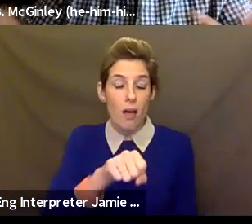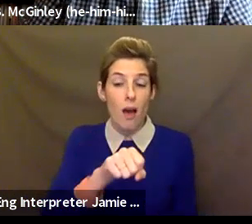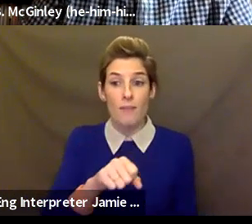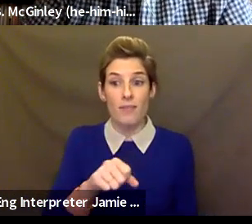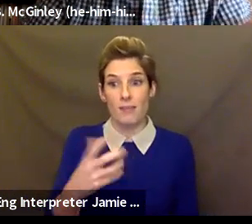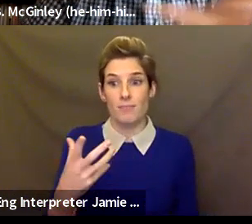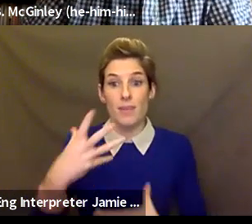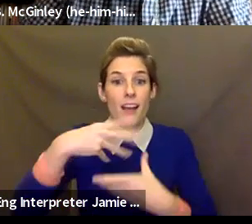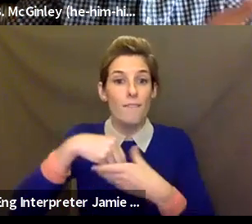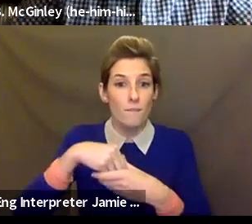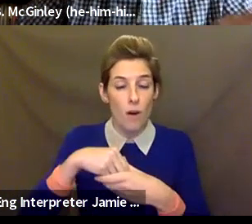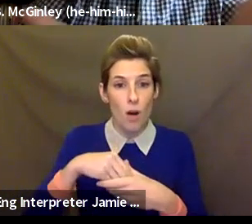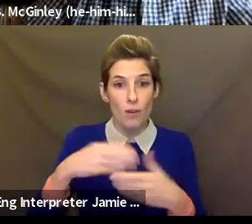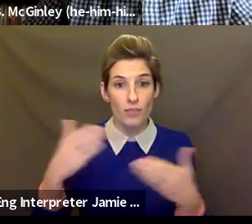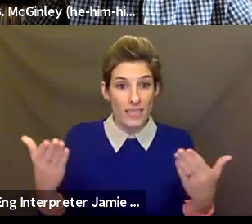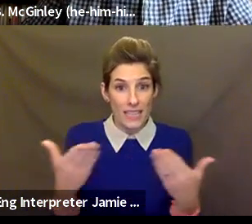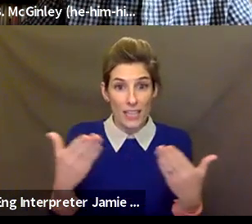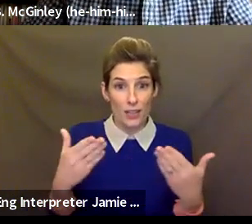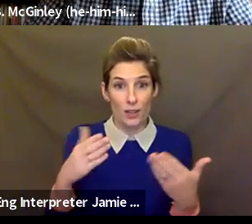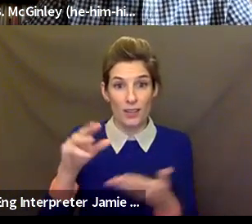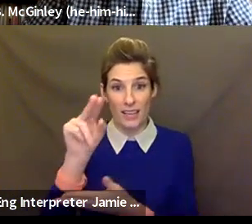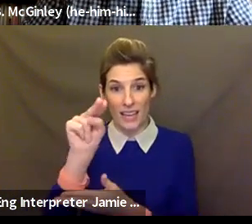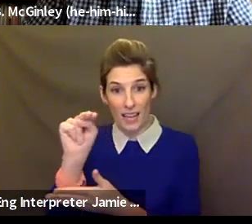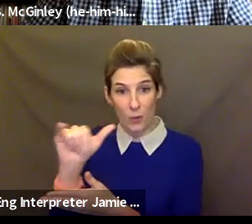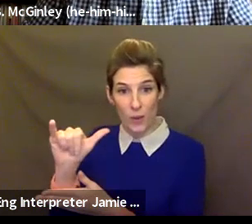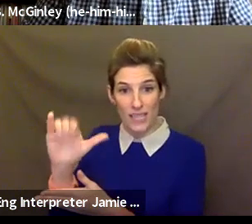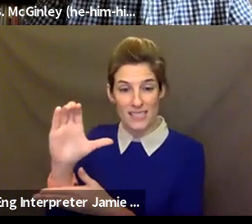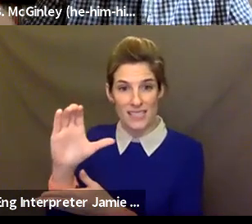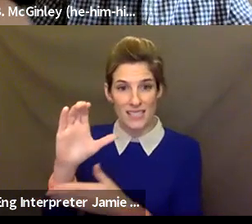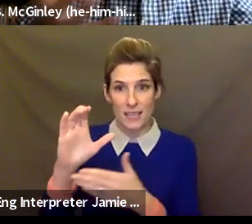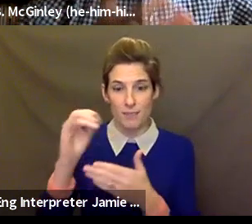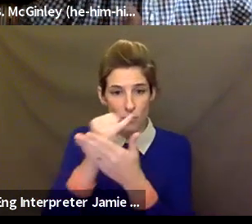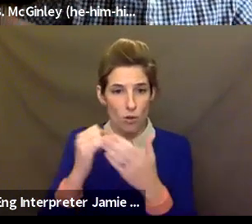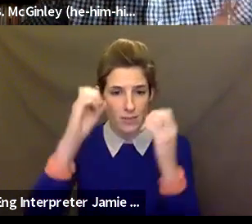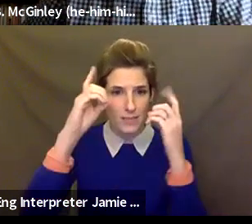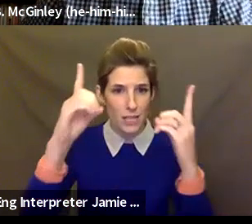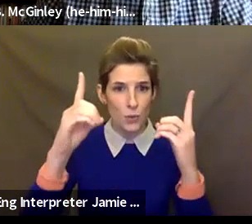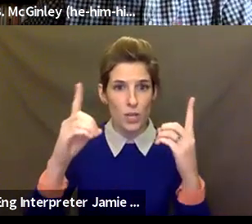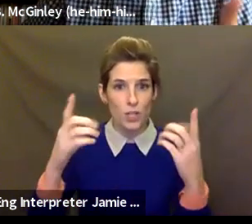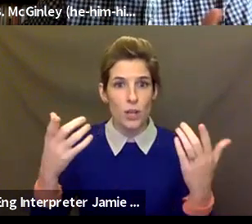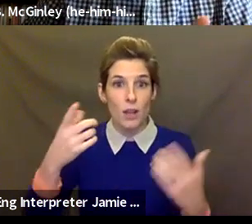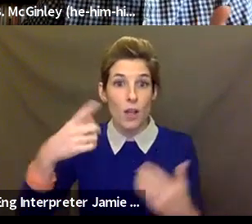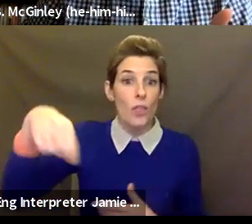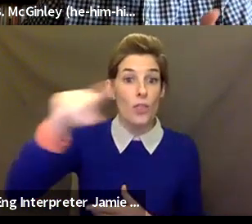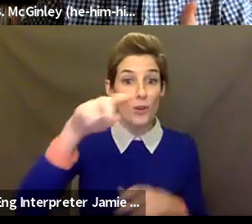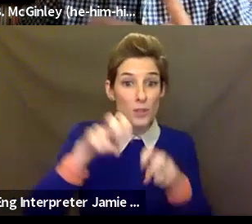these three other panelists and so many that are on this call, I'm sure, have all been rowing together through this time and